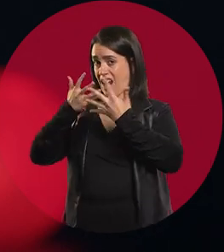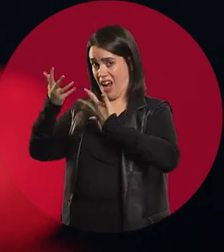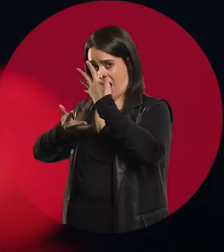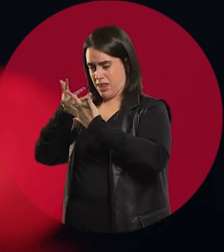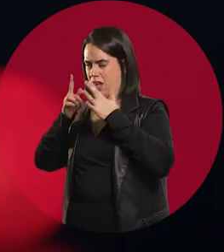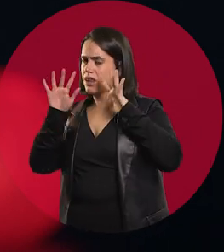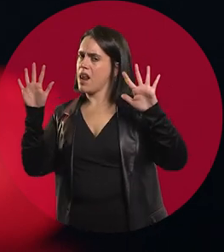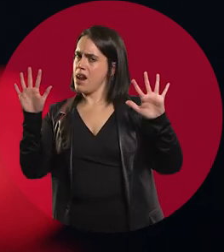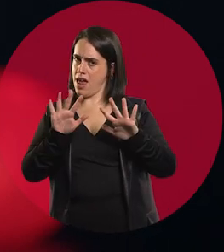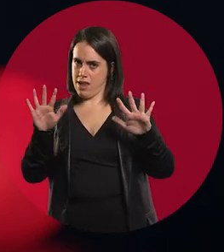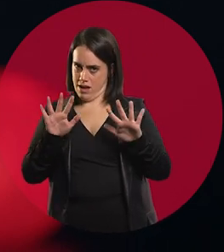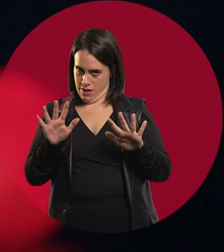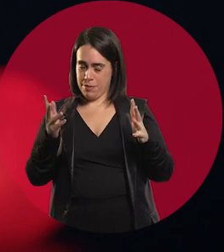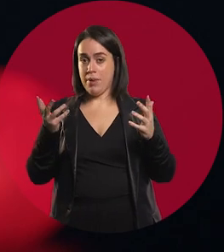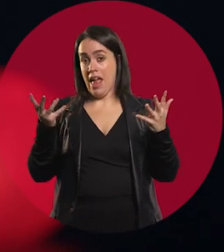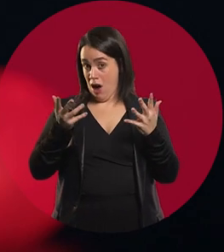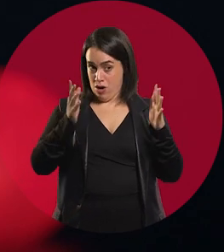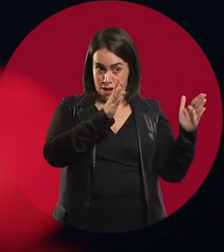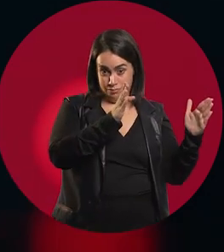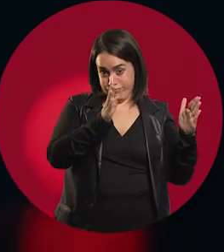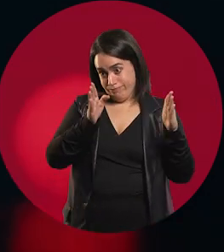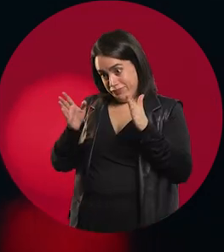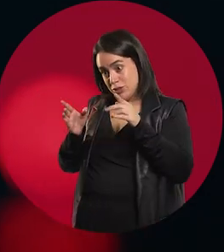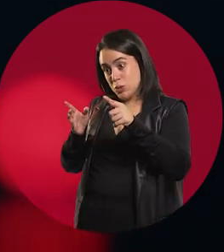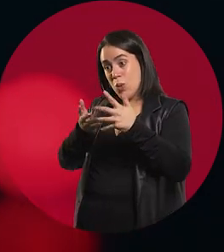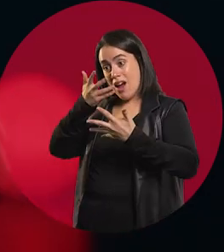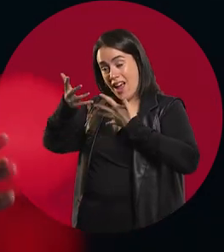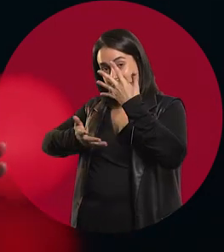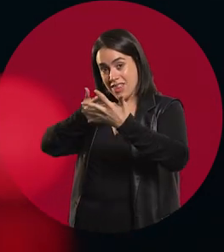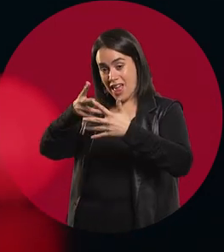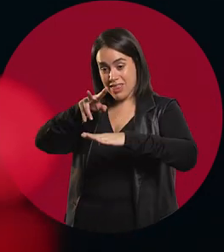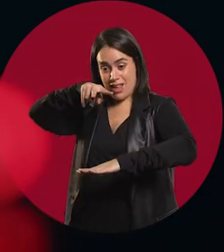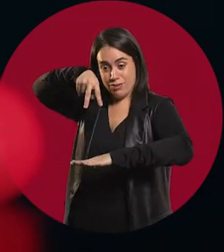on a completely different plane. Stage is